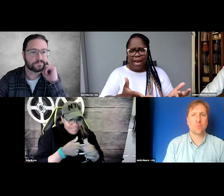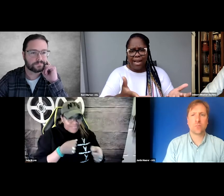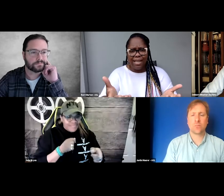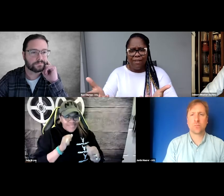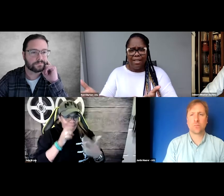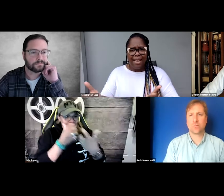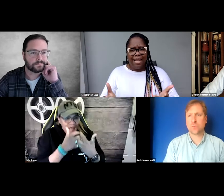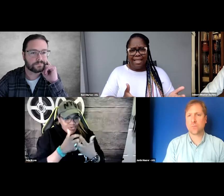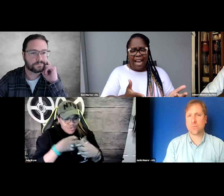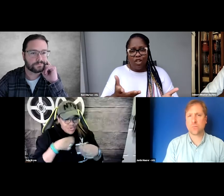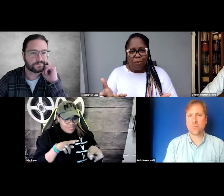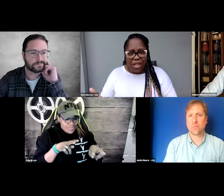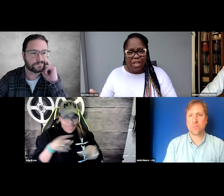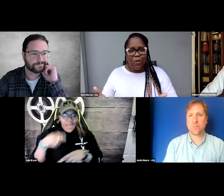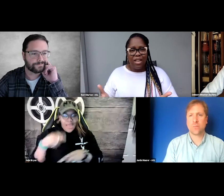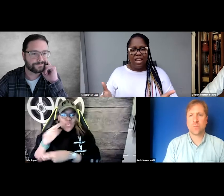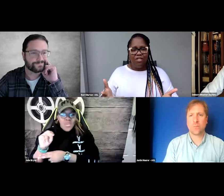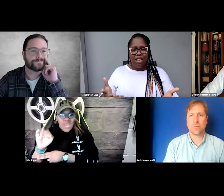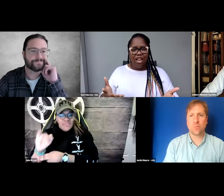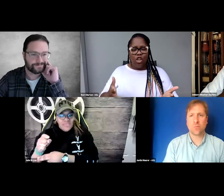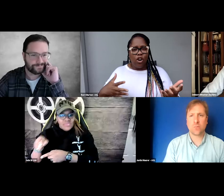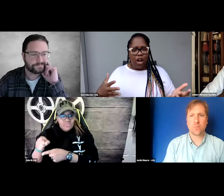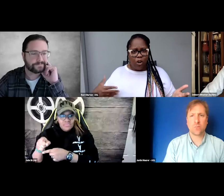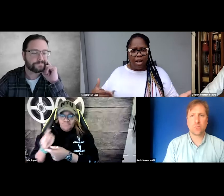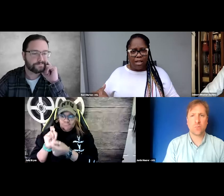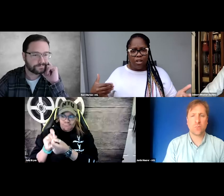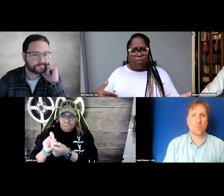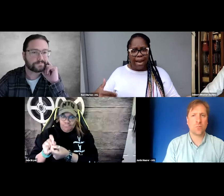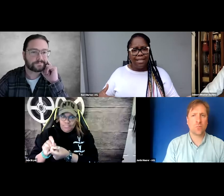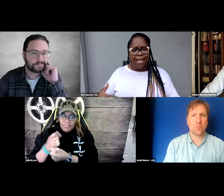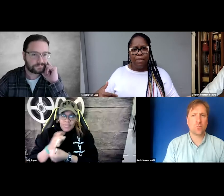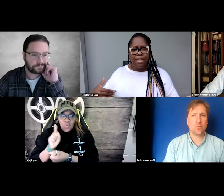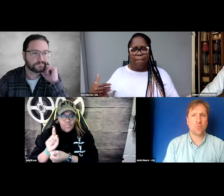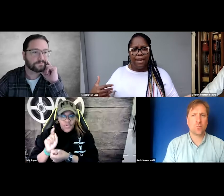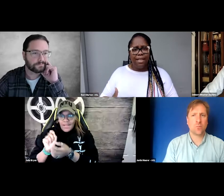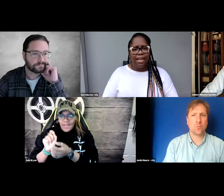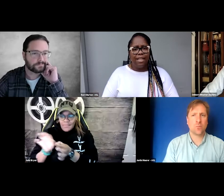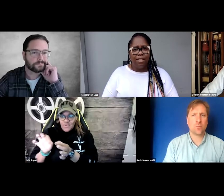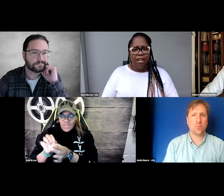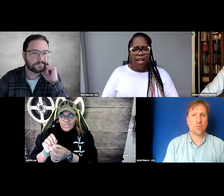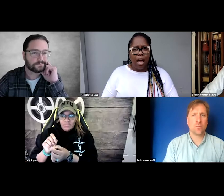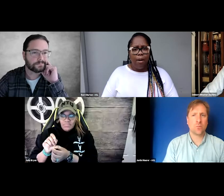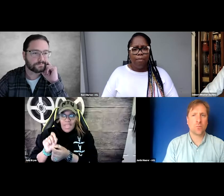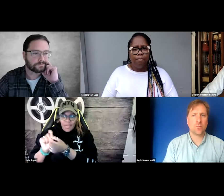like, wait, I didn't even get to catch up with you. You're on a certain pacing, but then that pacing gets